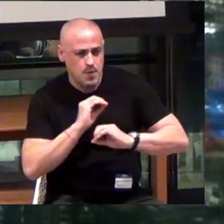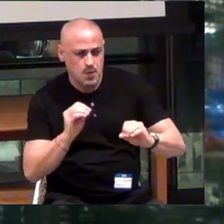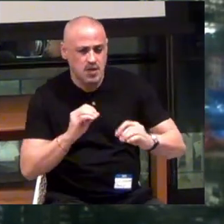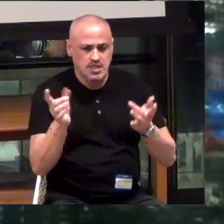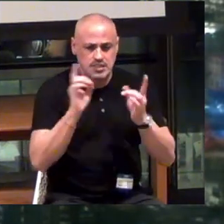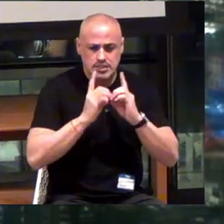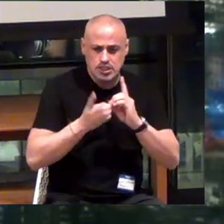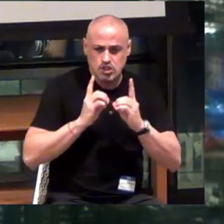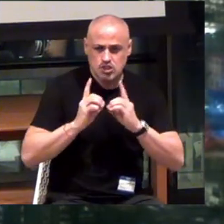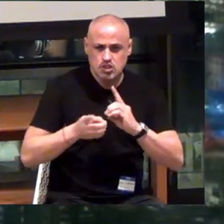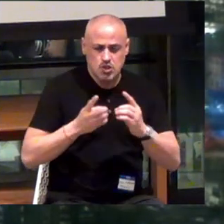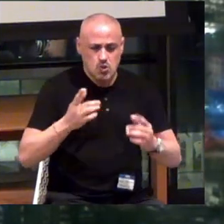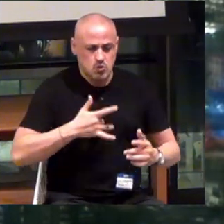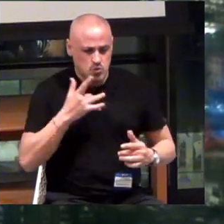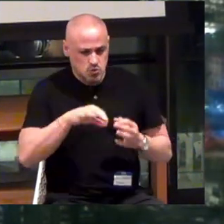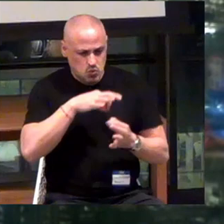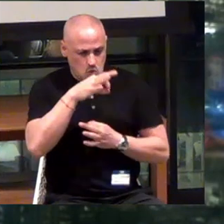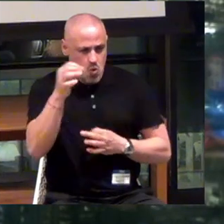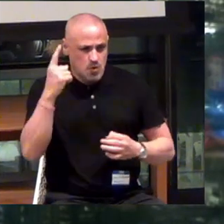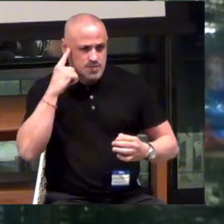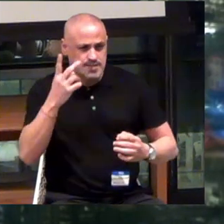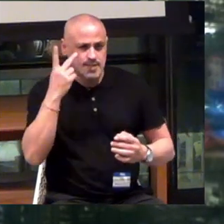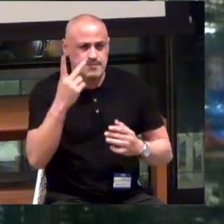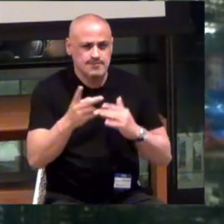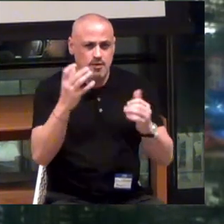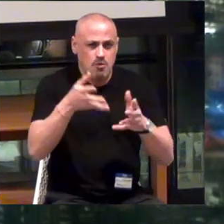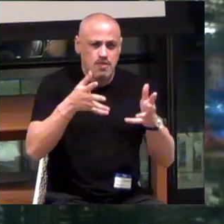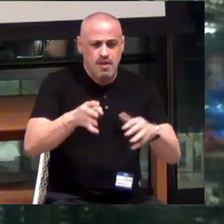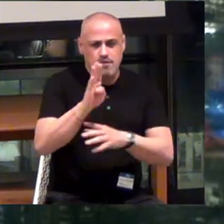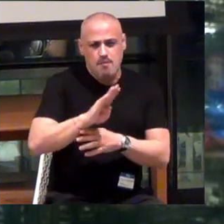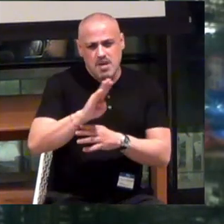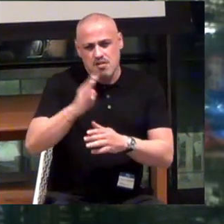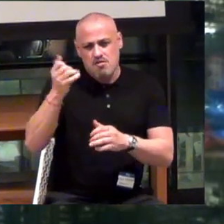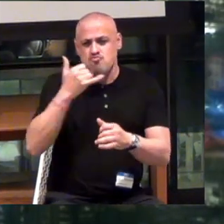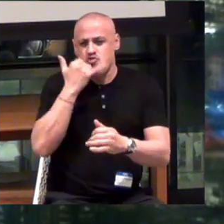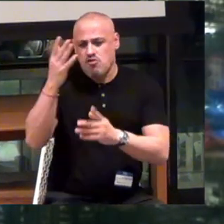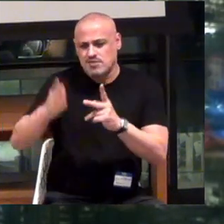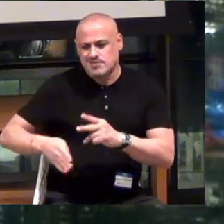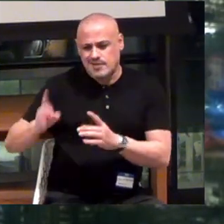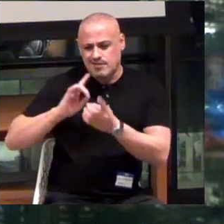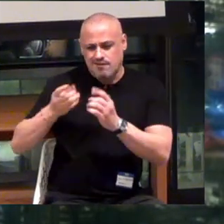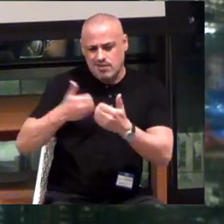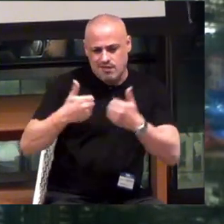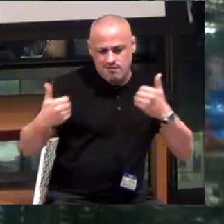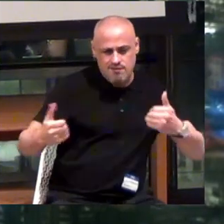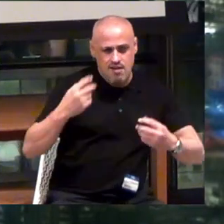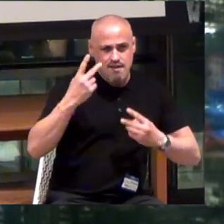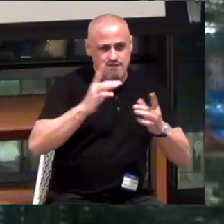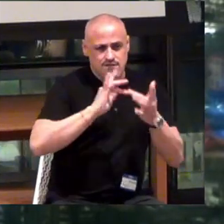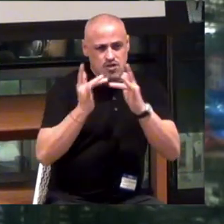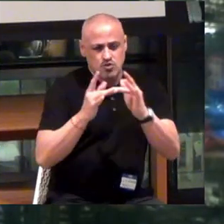Digital soul sight and sound driven that it left like a billion on the wrong side of a digital divide with virtually no pot to piss in.